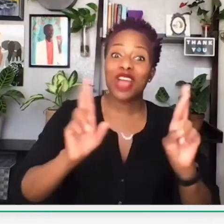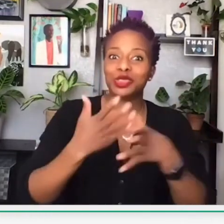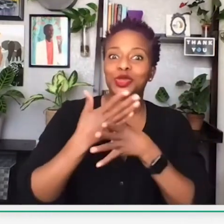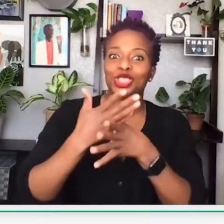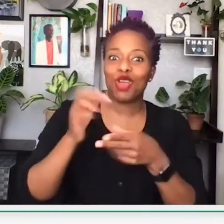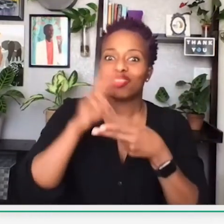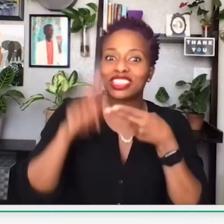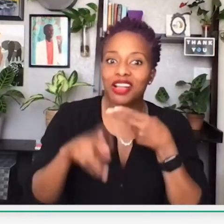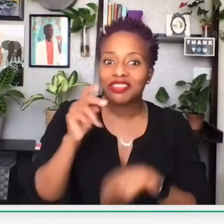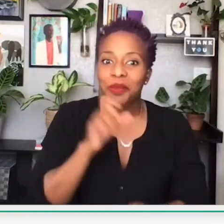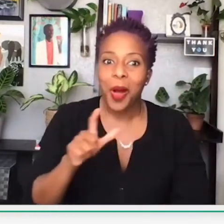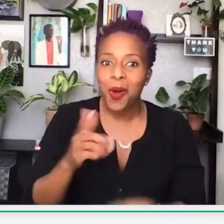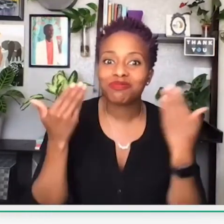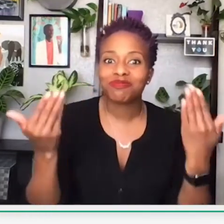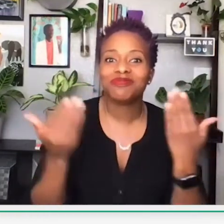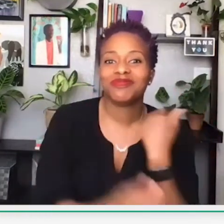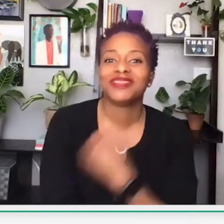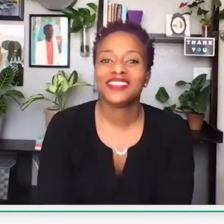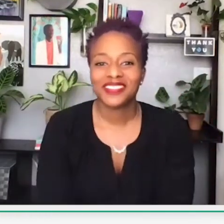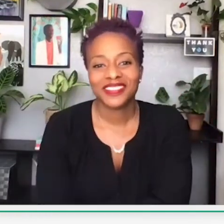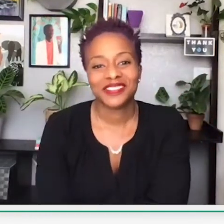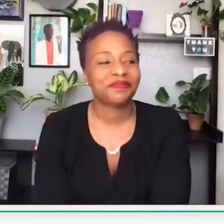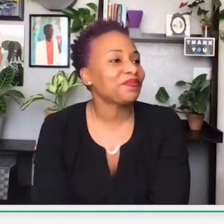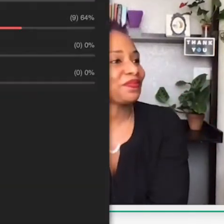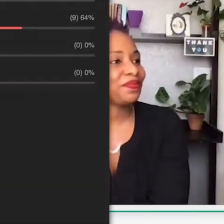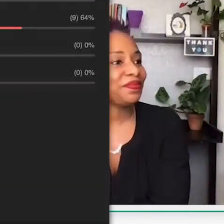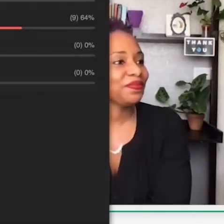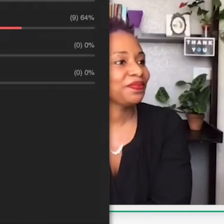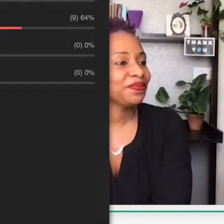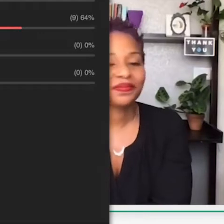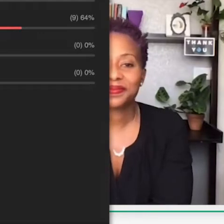take out and access that money. I'm going to go ahead and look at